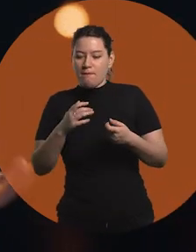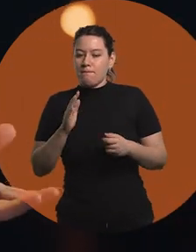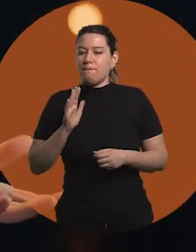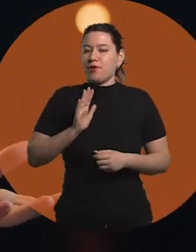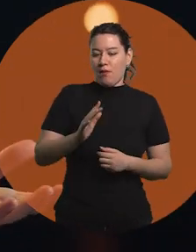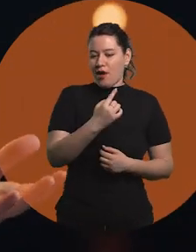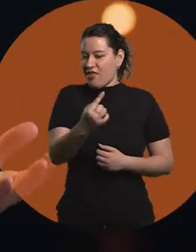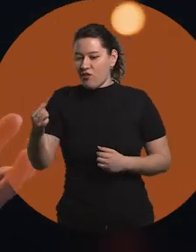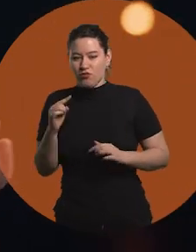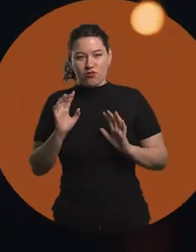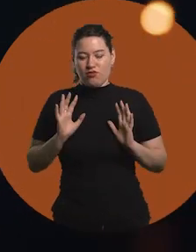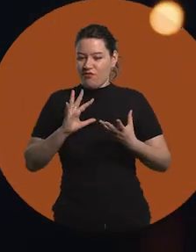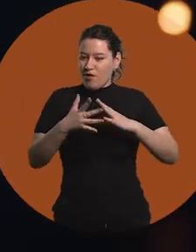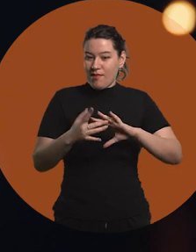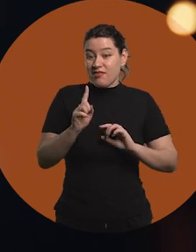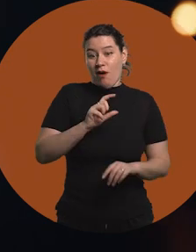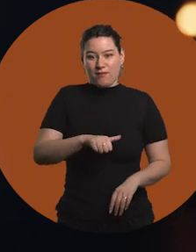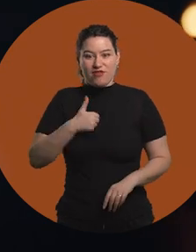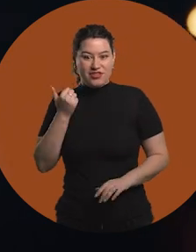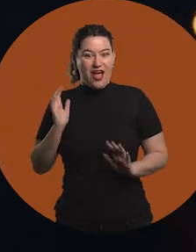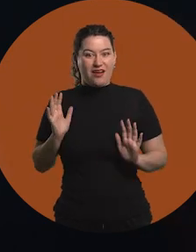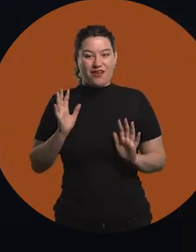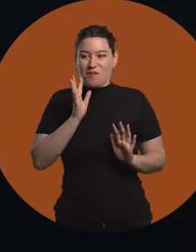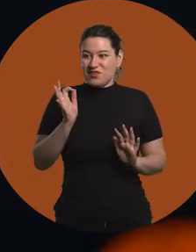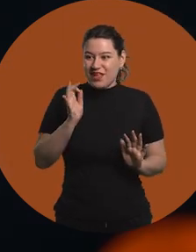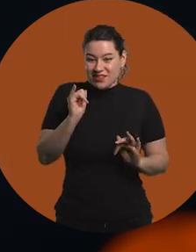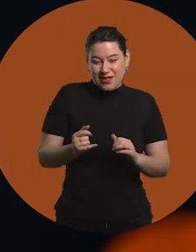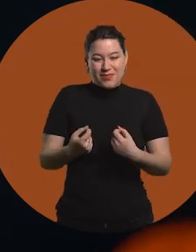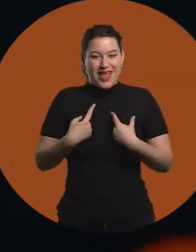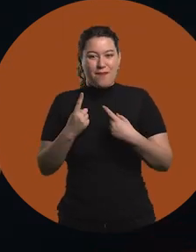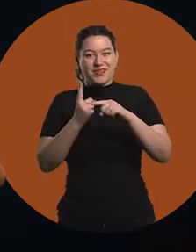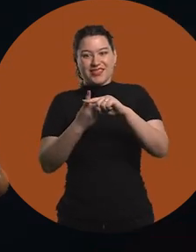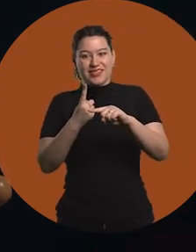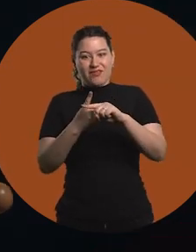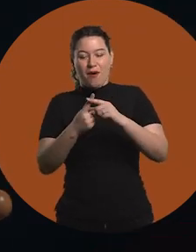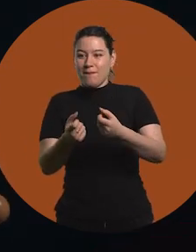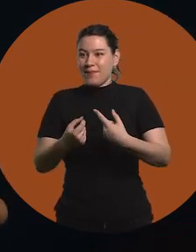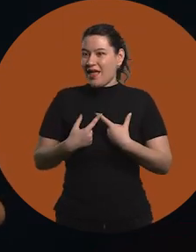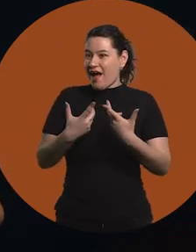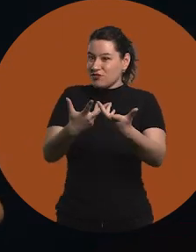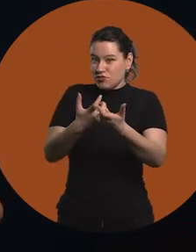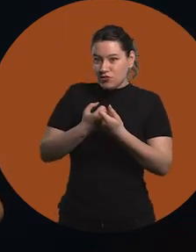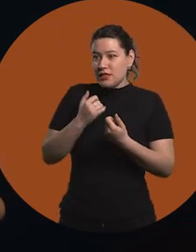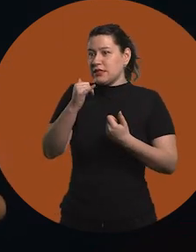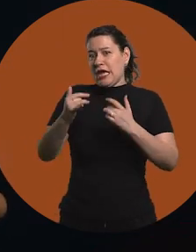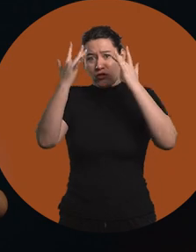I think that you have to try to take advantage of that, make it something positive, something that helps. In education,